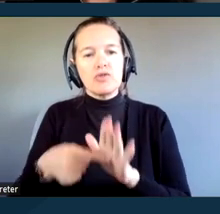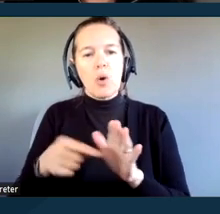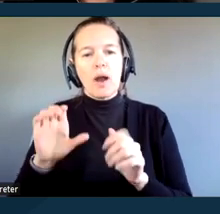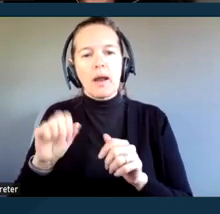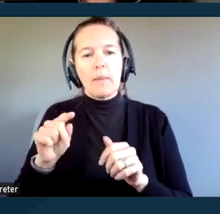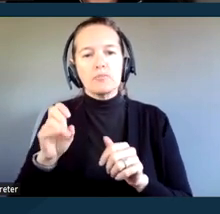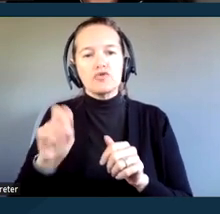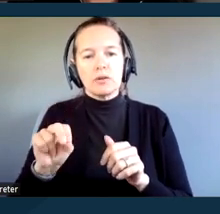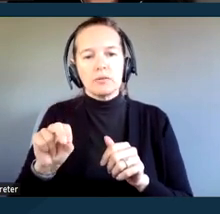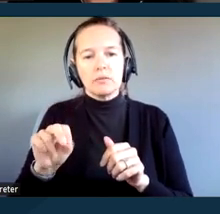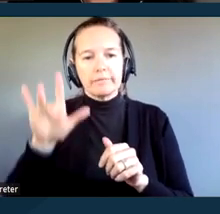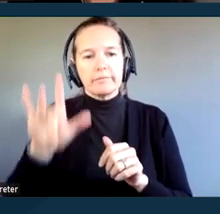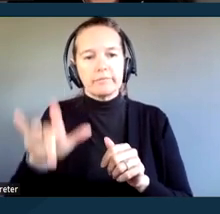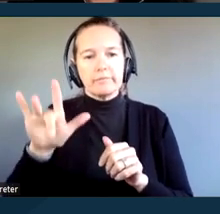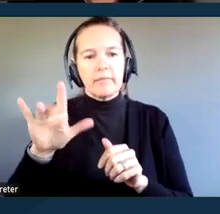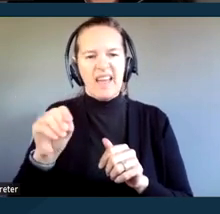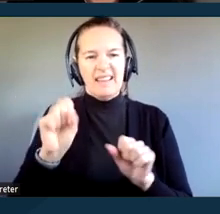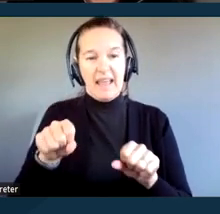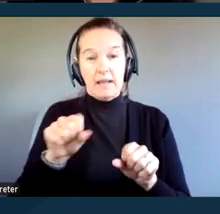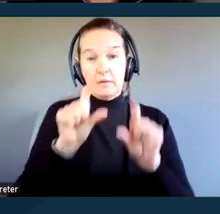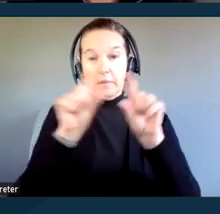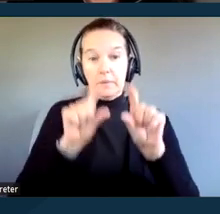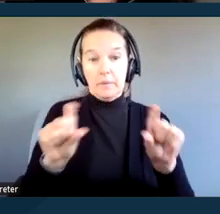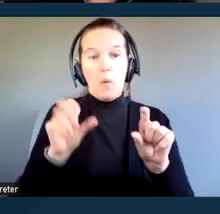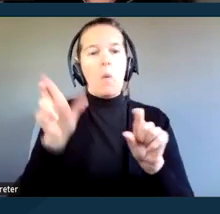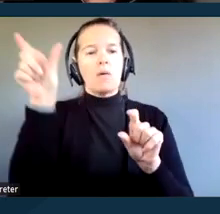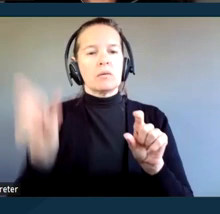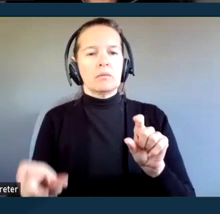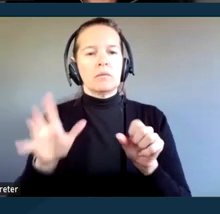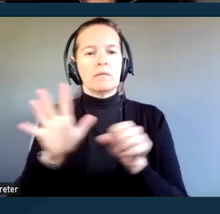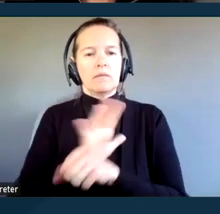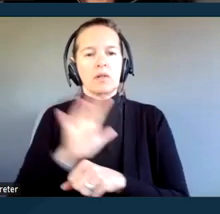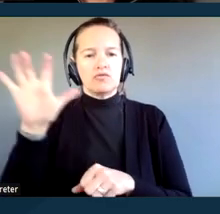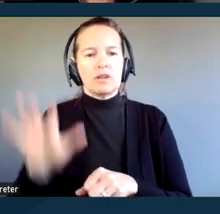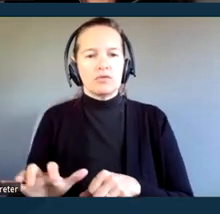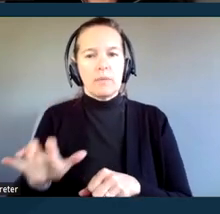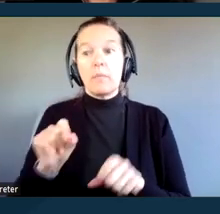the full transcript as well. And there's also a way to view captions in a web browser,